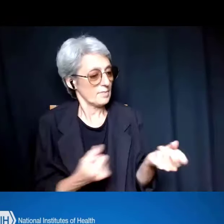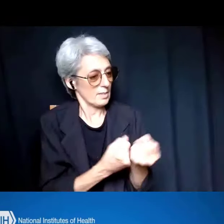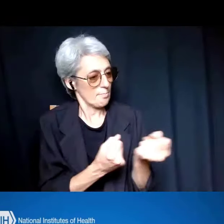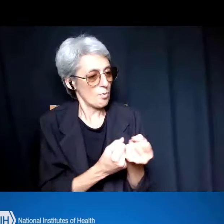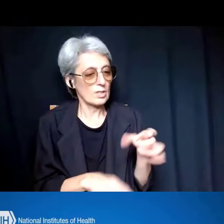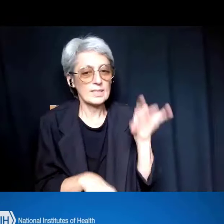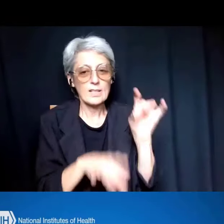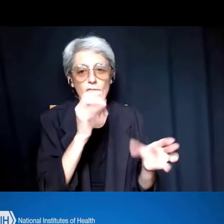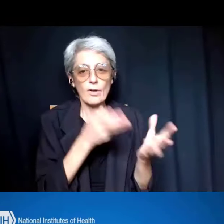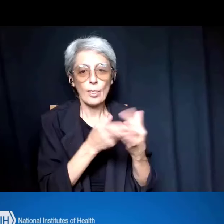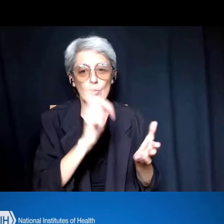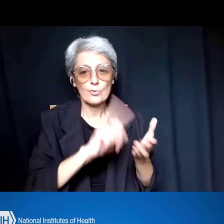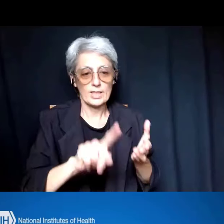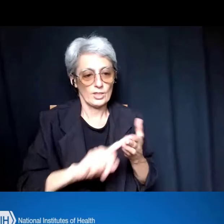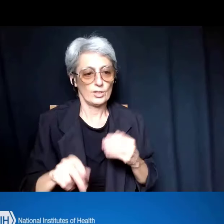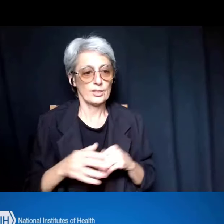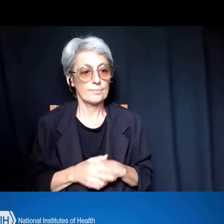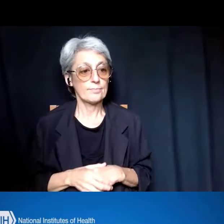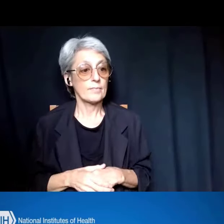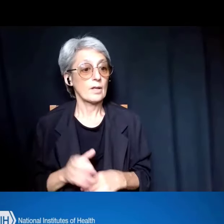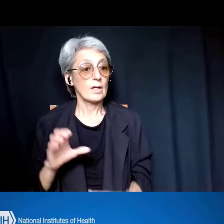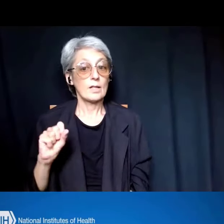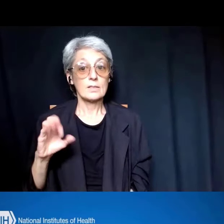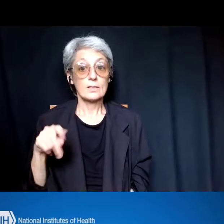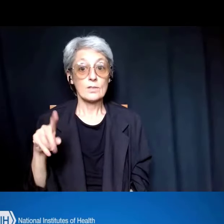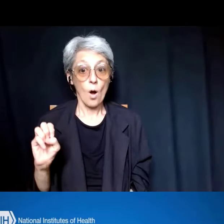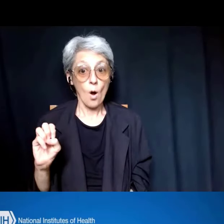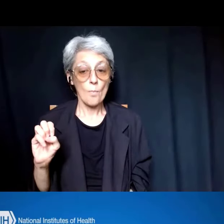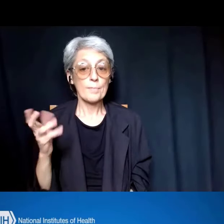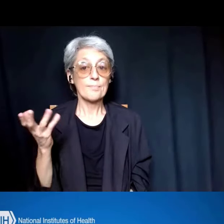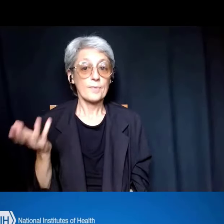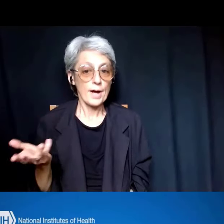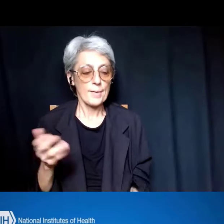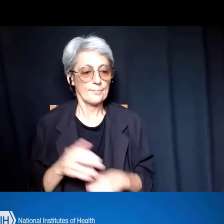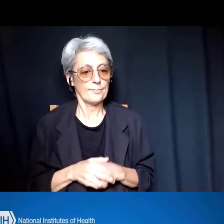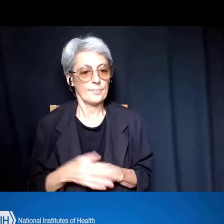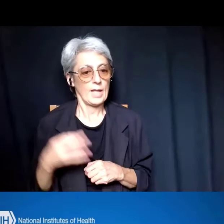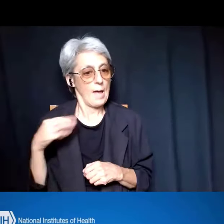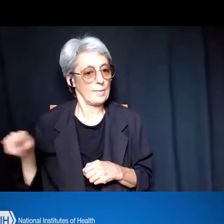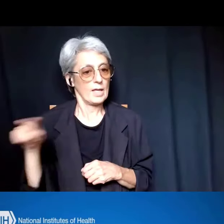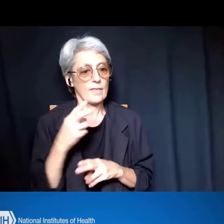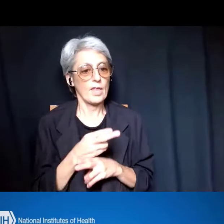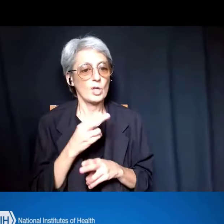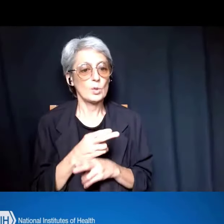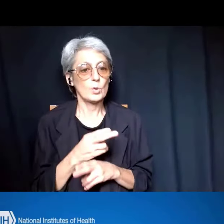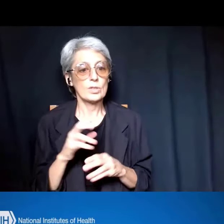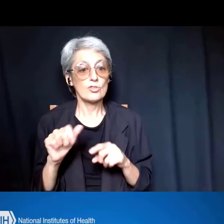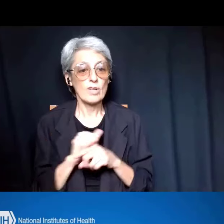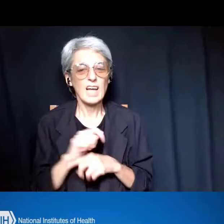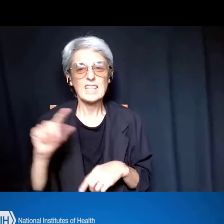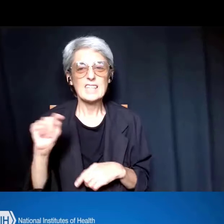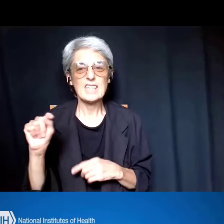The scope -- so, the applications that use the training or T instructions in the SF424,